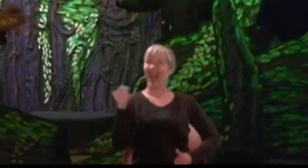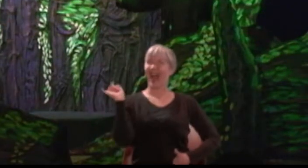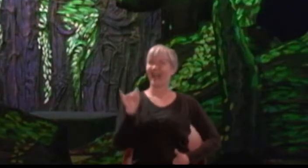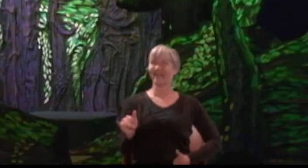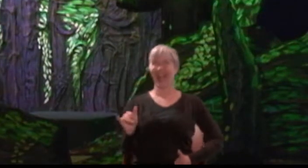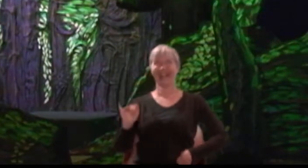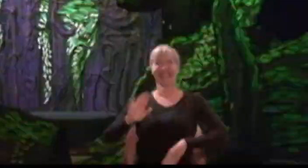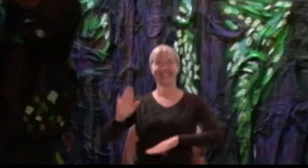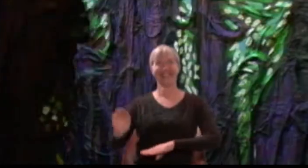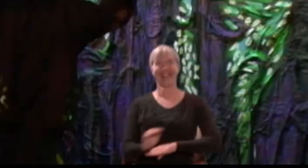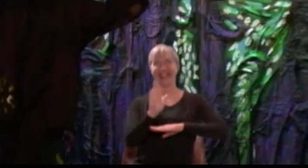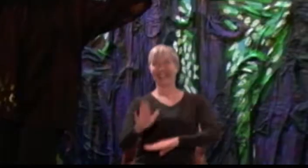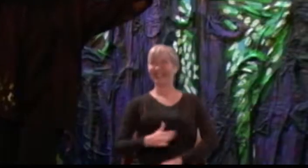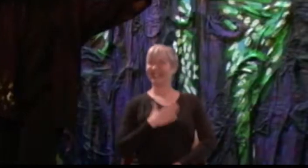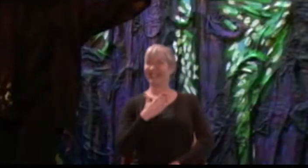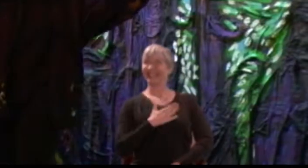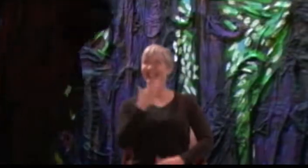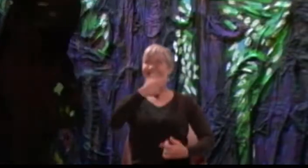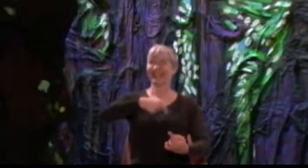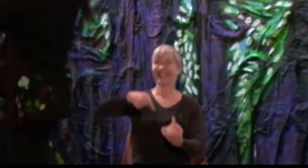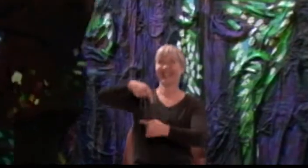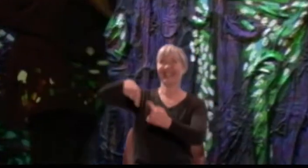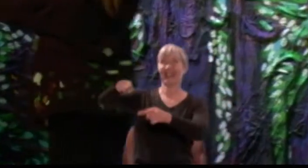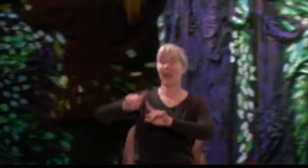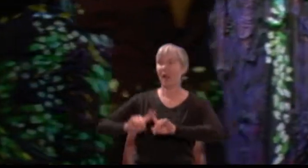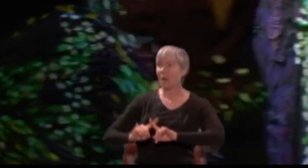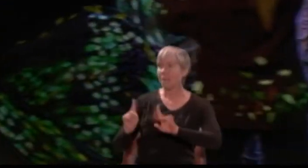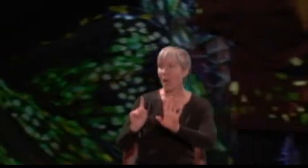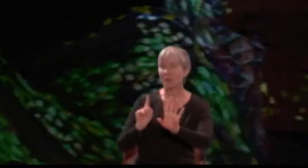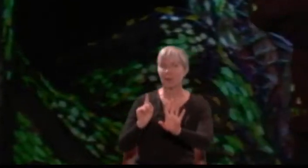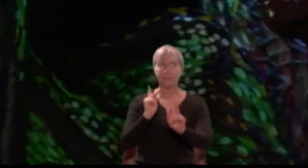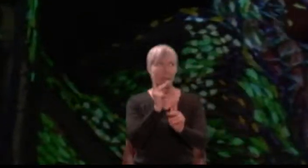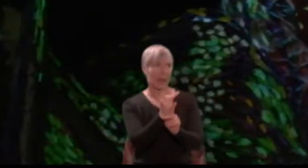But room, fairy, here comes Oberon. Fairy: And here my mistress!